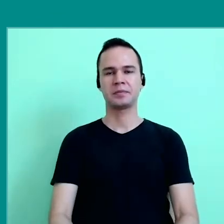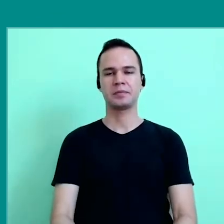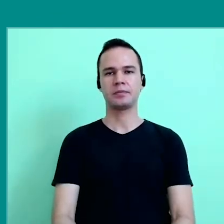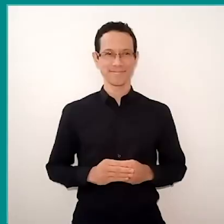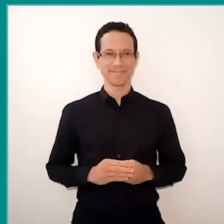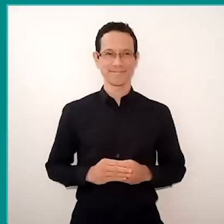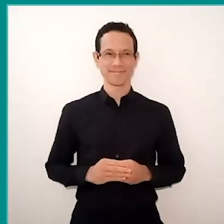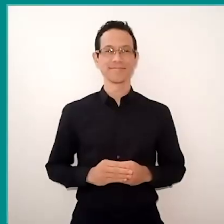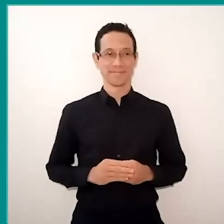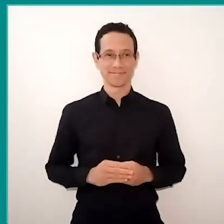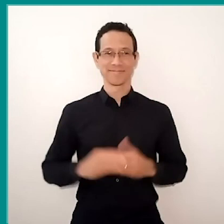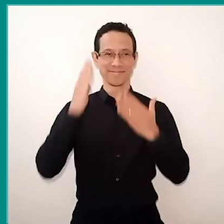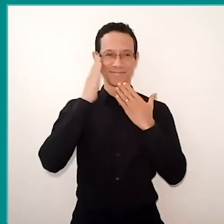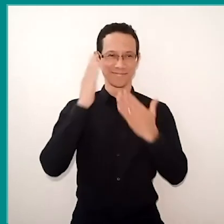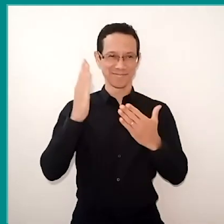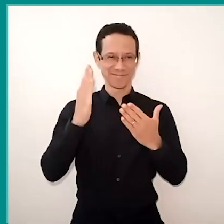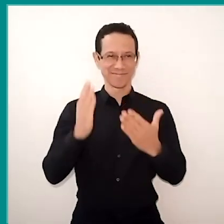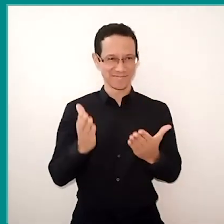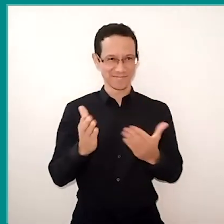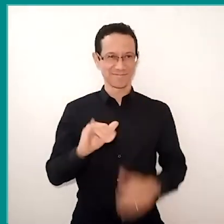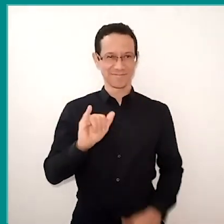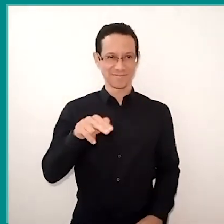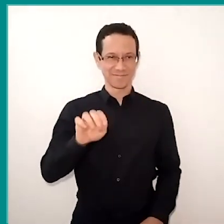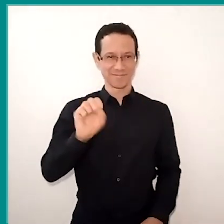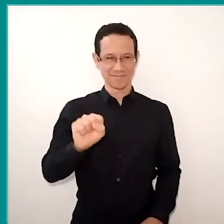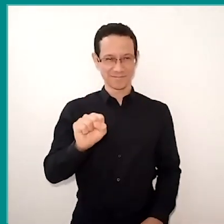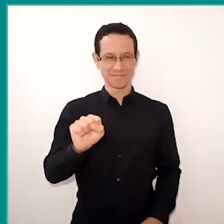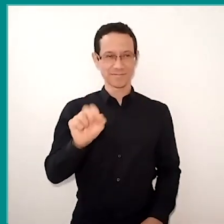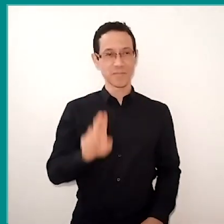I want to thank you very much, Inés, the inspiring use of images,